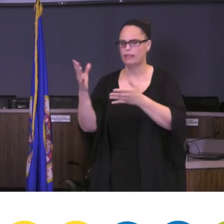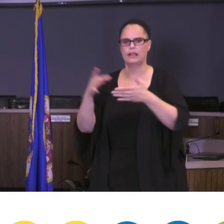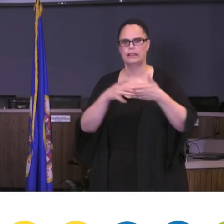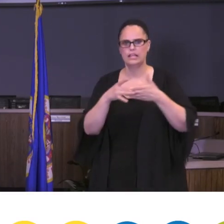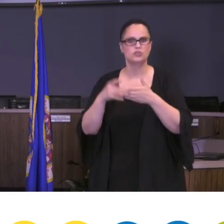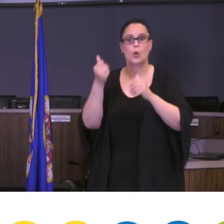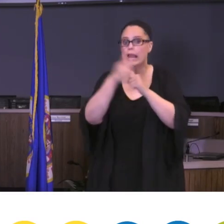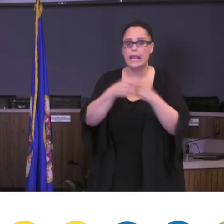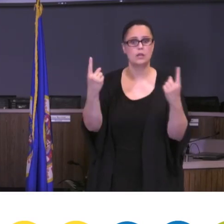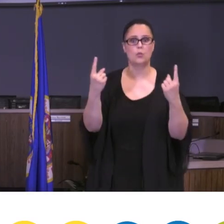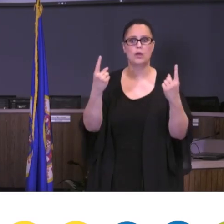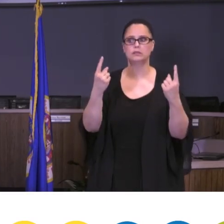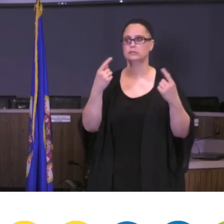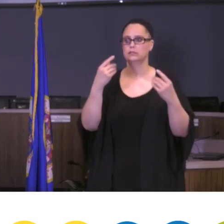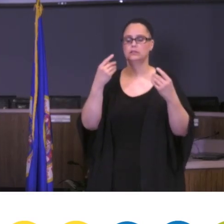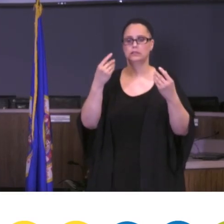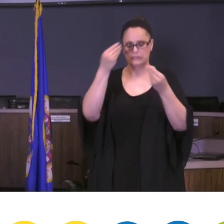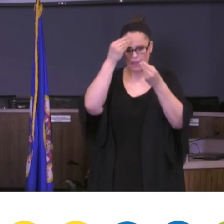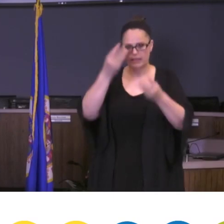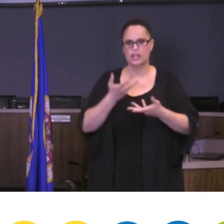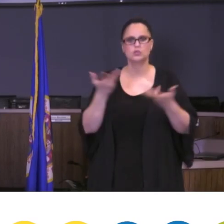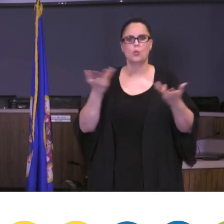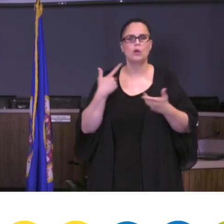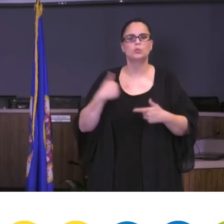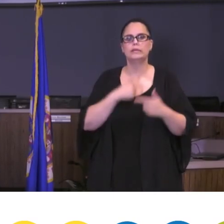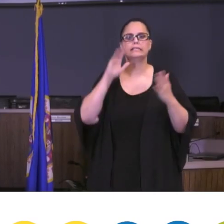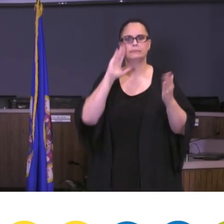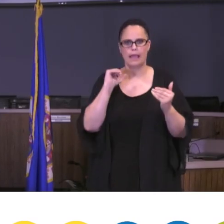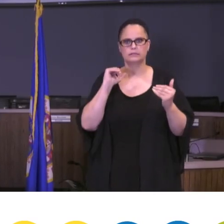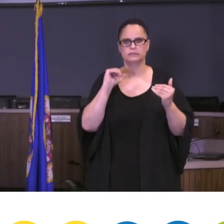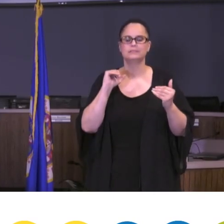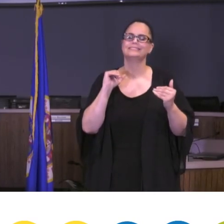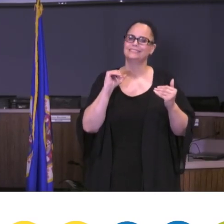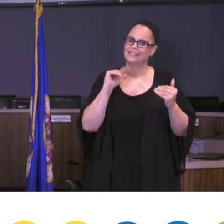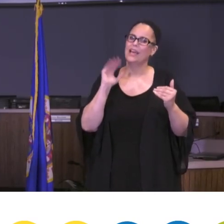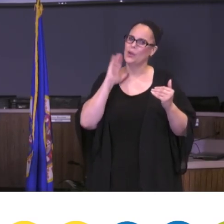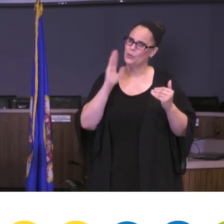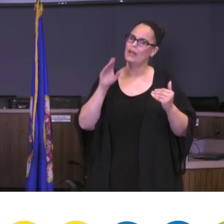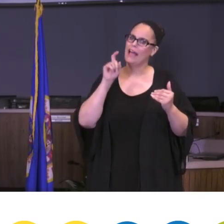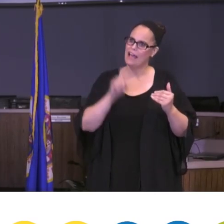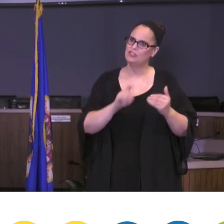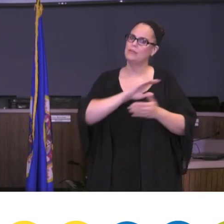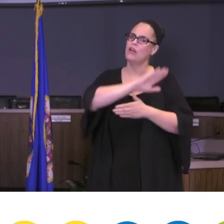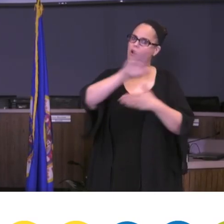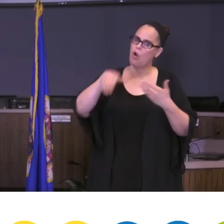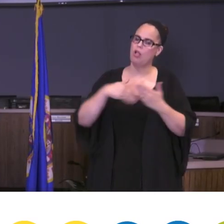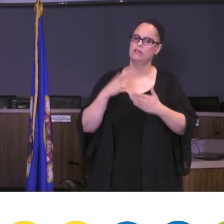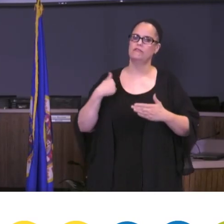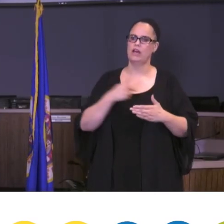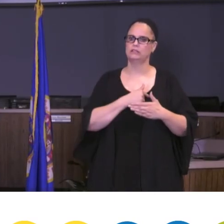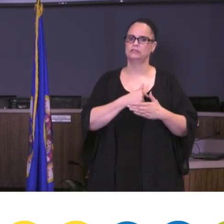matter, this is what we expect. This is going to have to be an exercise plus moving into spaces where we can work